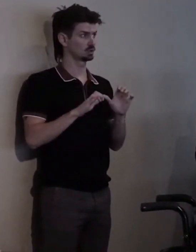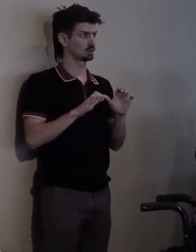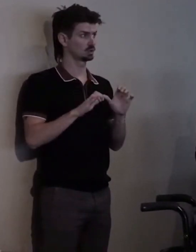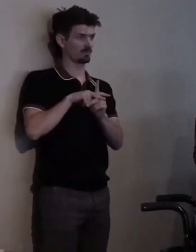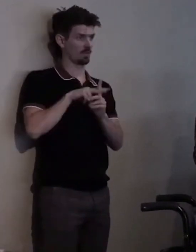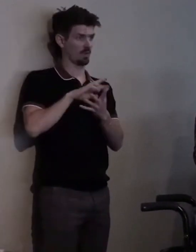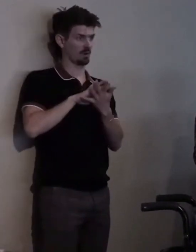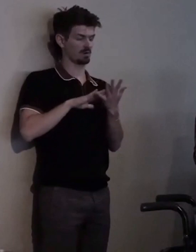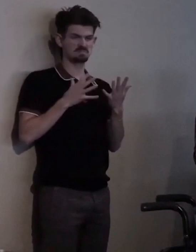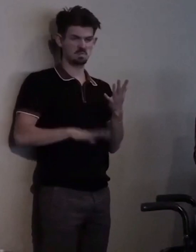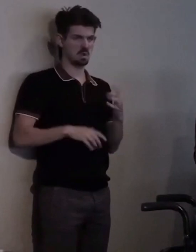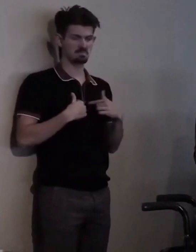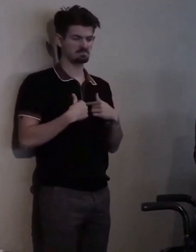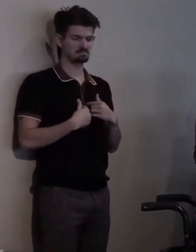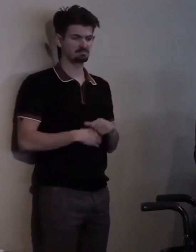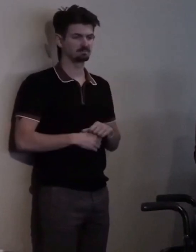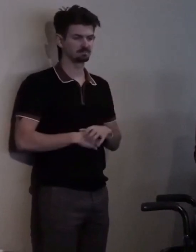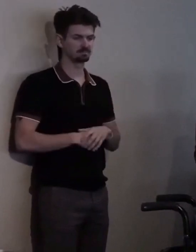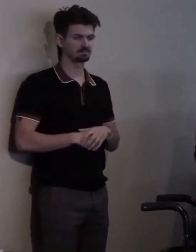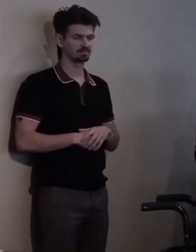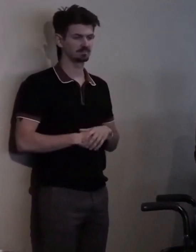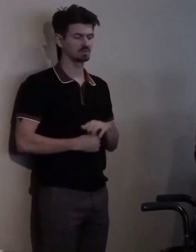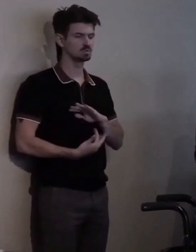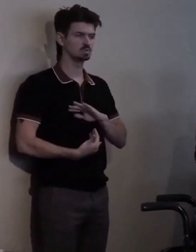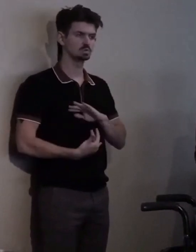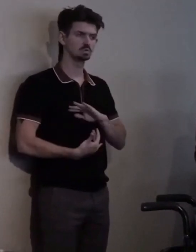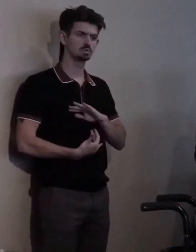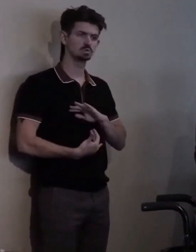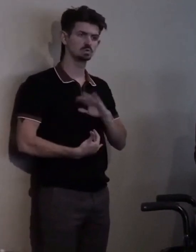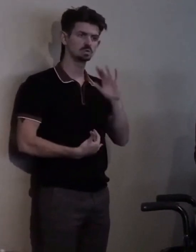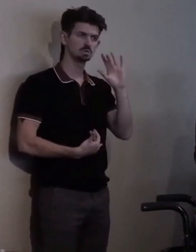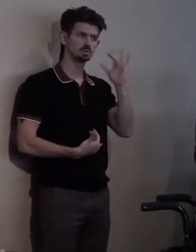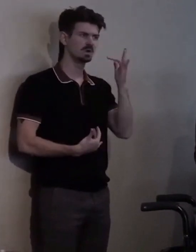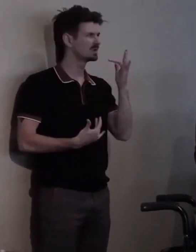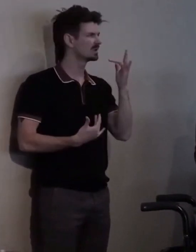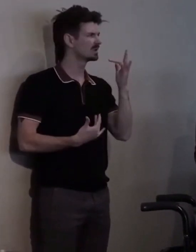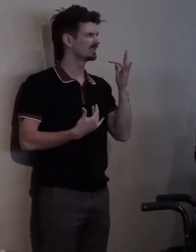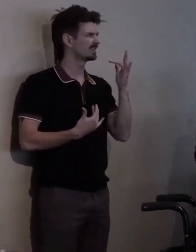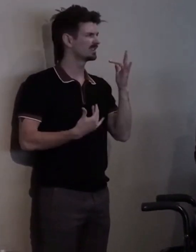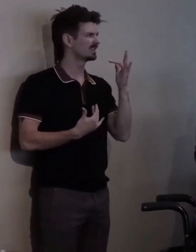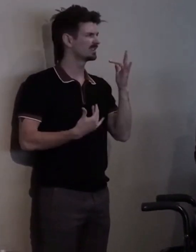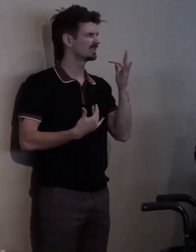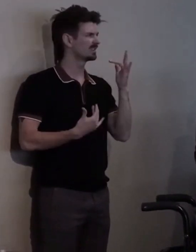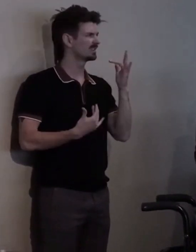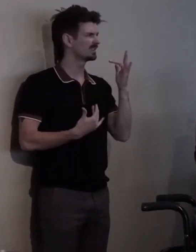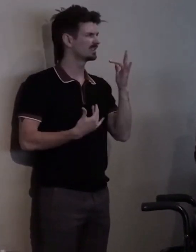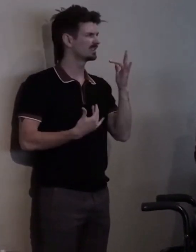It was so maddening. Why would I apply for a job I couldn't do?